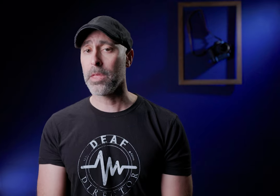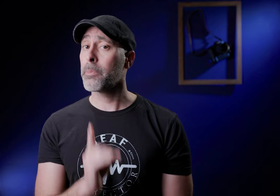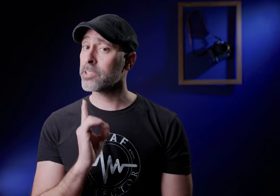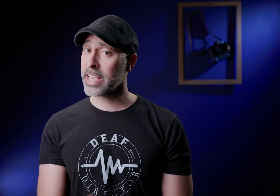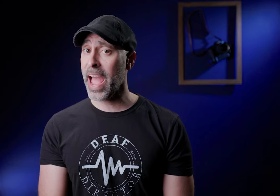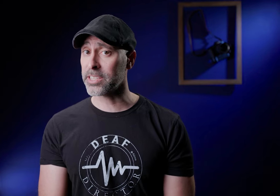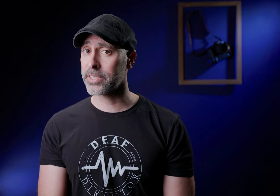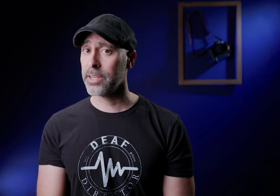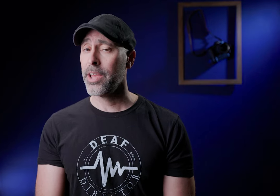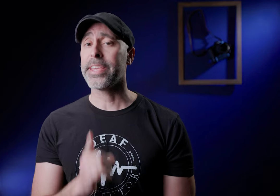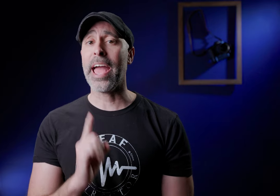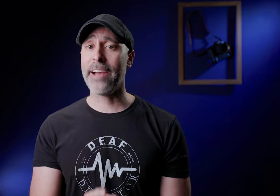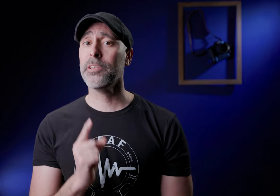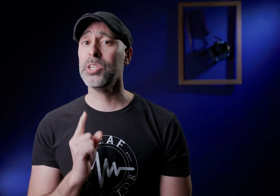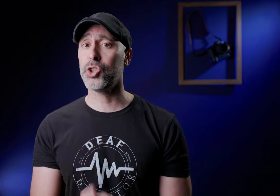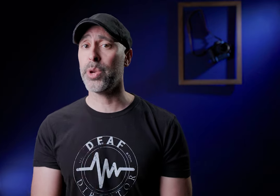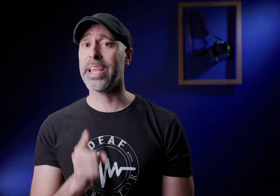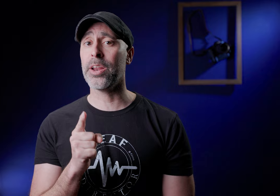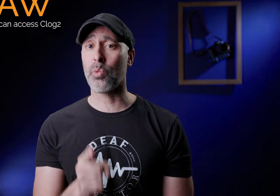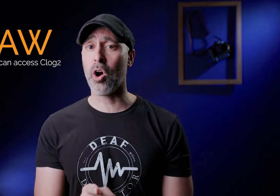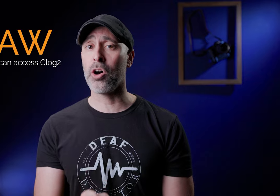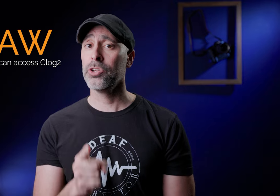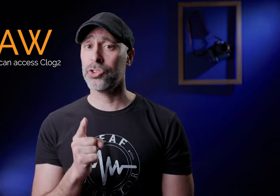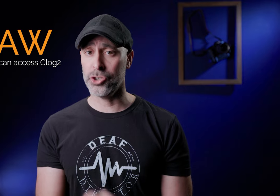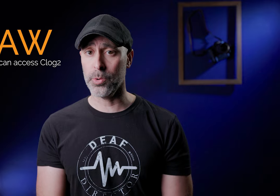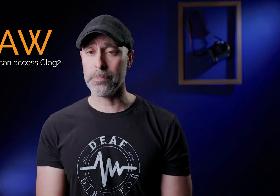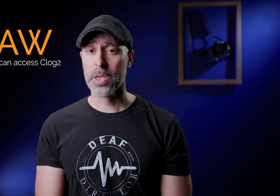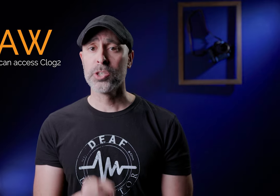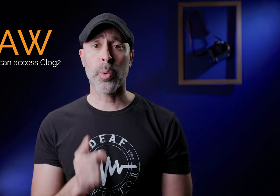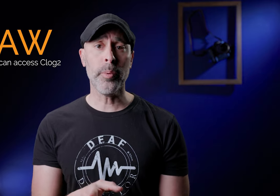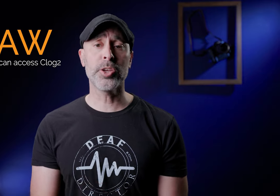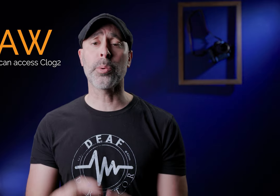but there's a catch you have to be shooting in raw to do it so what I want to do is I want to